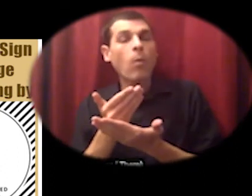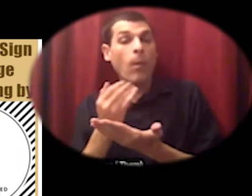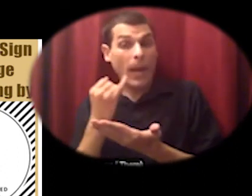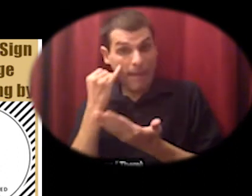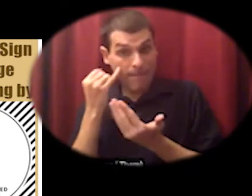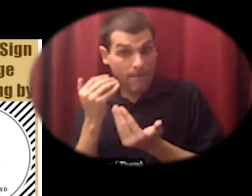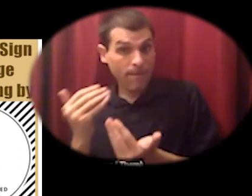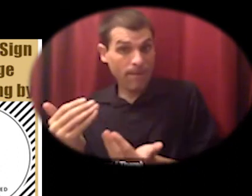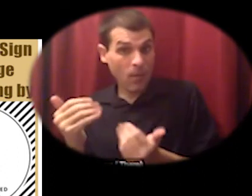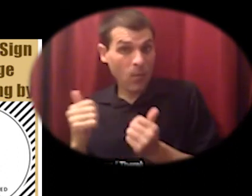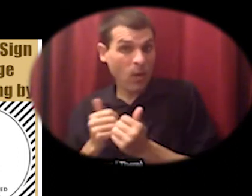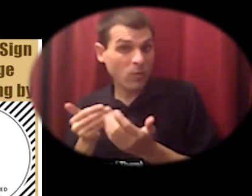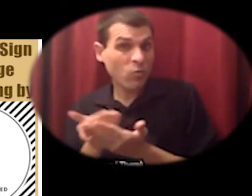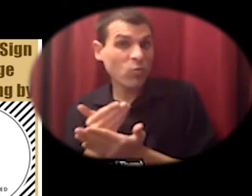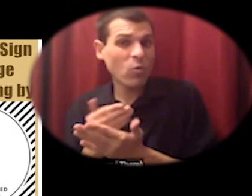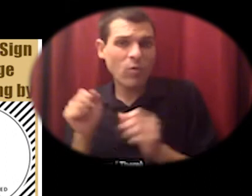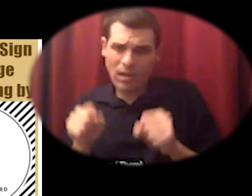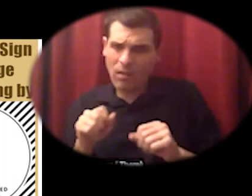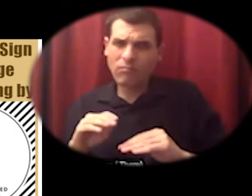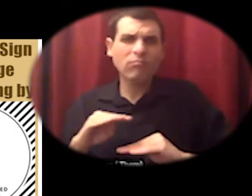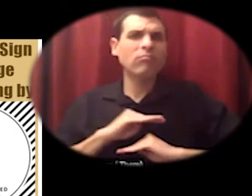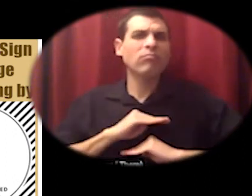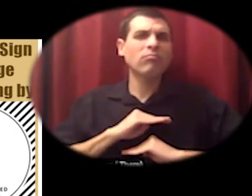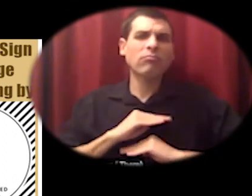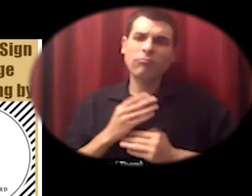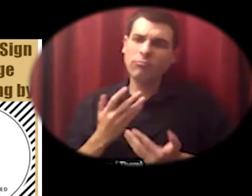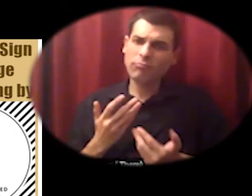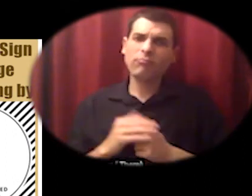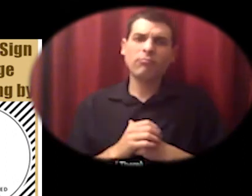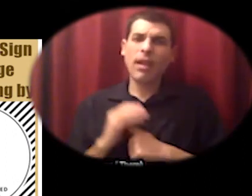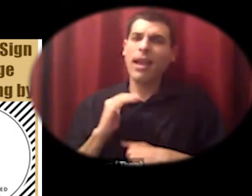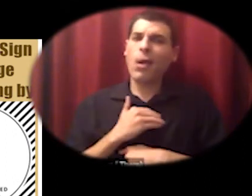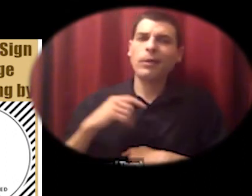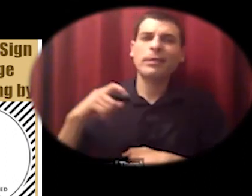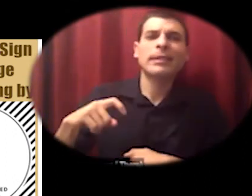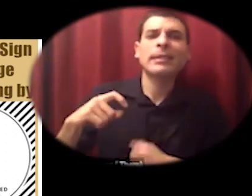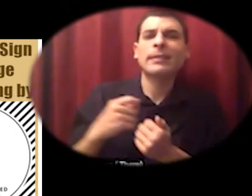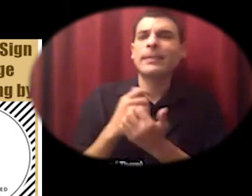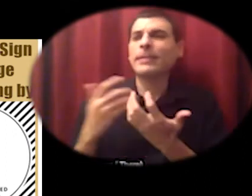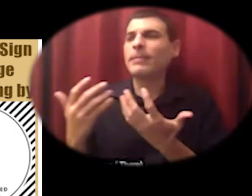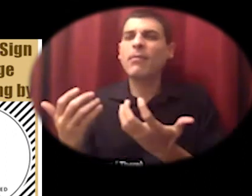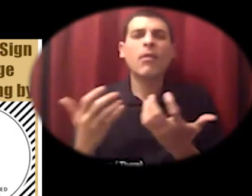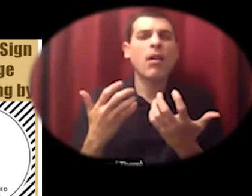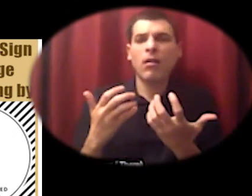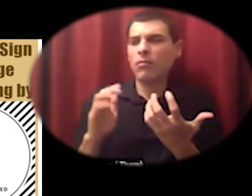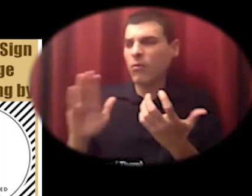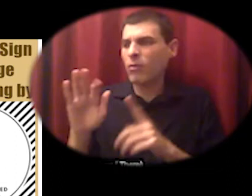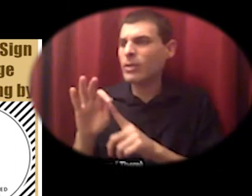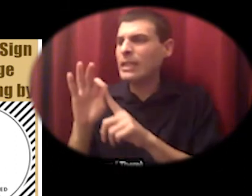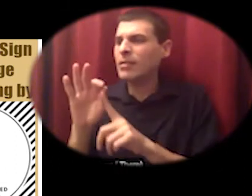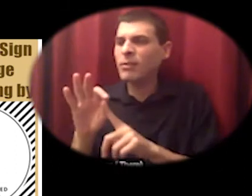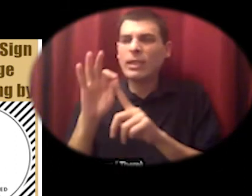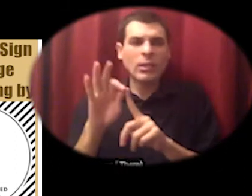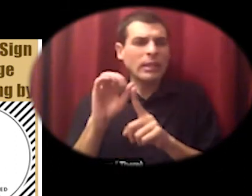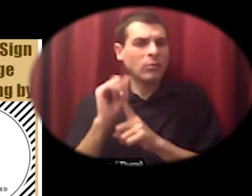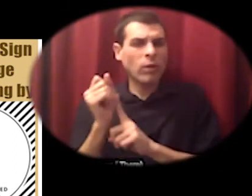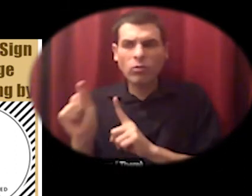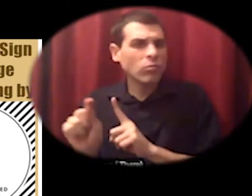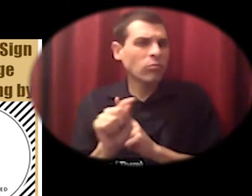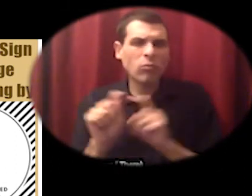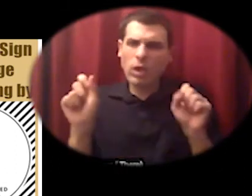and patterns of these efforts to our unique situations housing food medicine health energy